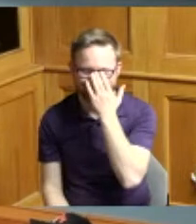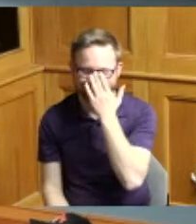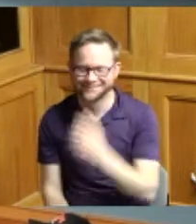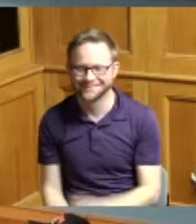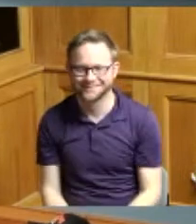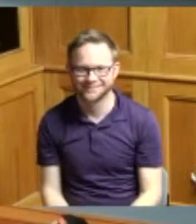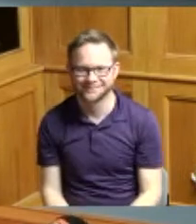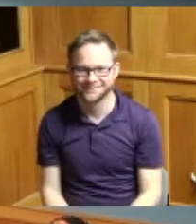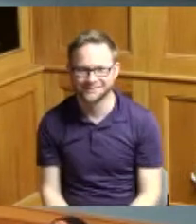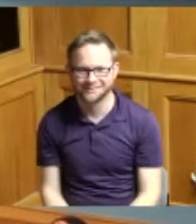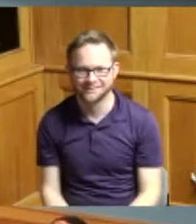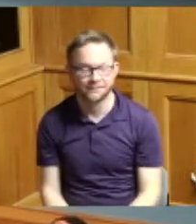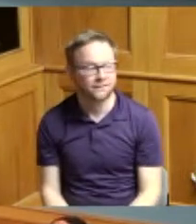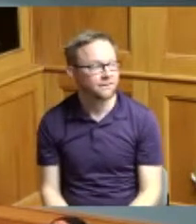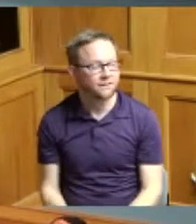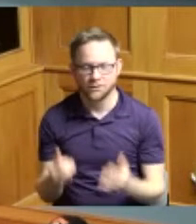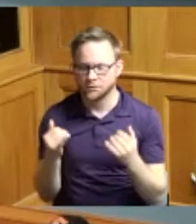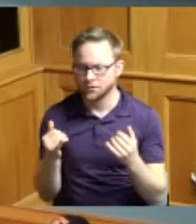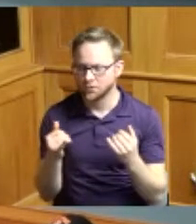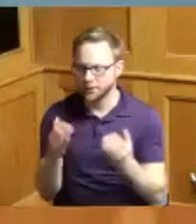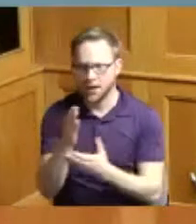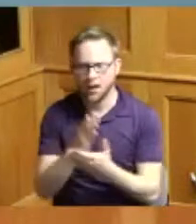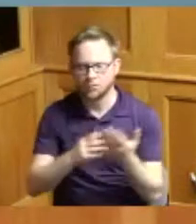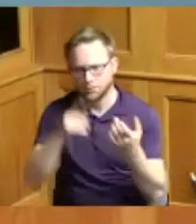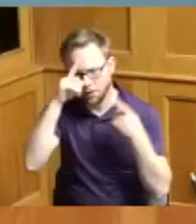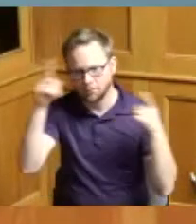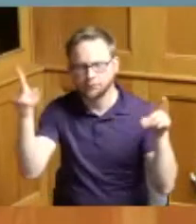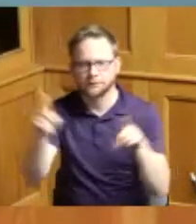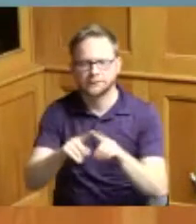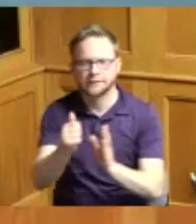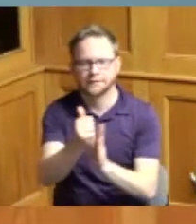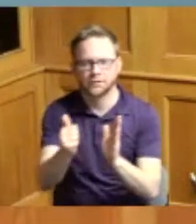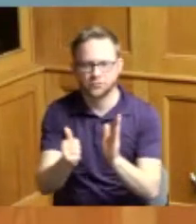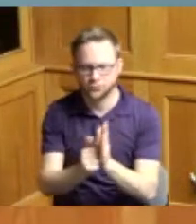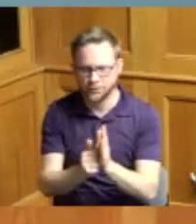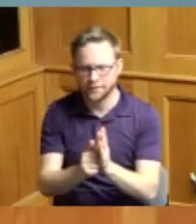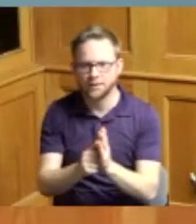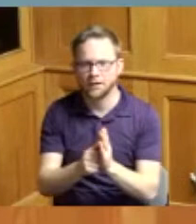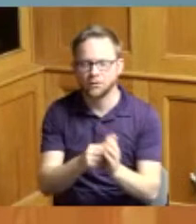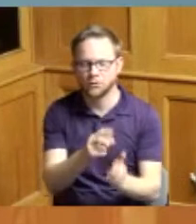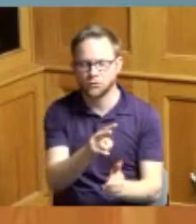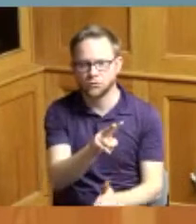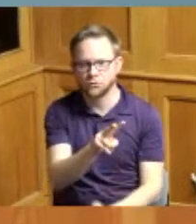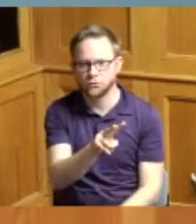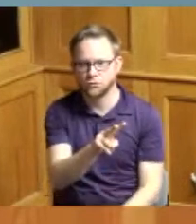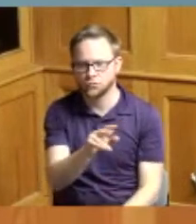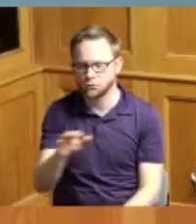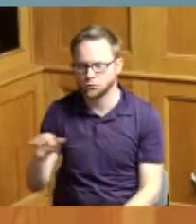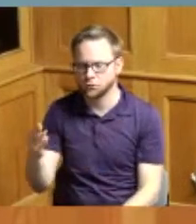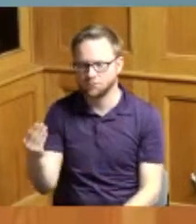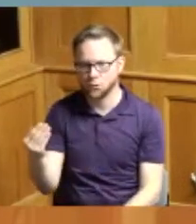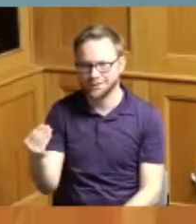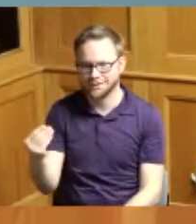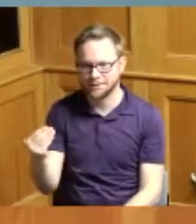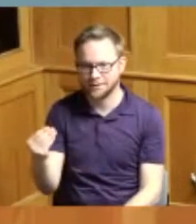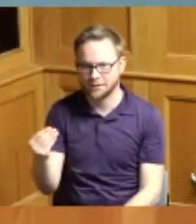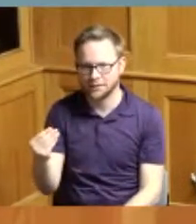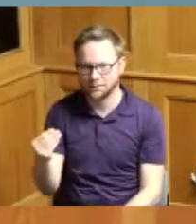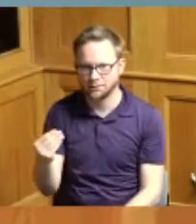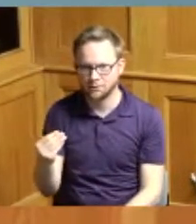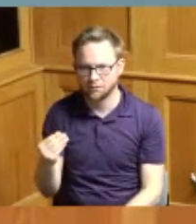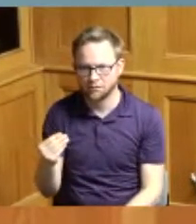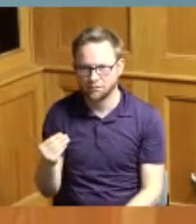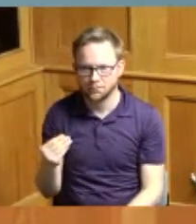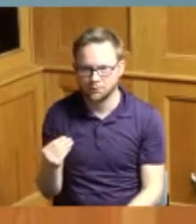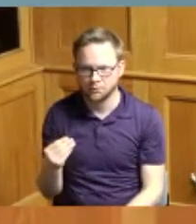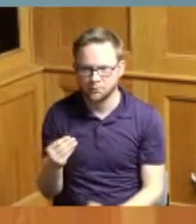we have before some consent agenda items items 2 through 14. just some of them deal with bridge